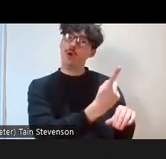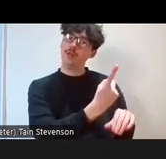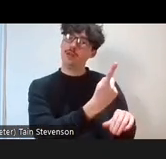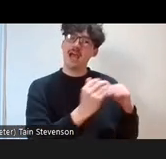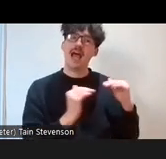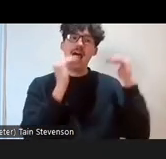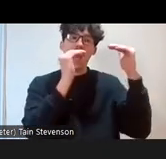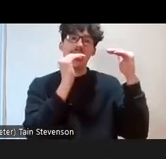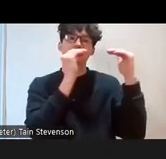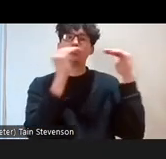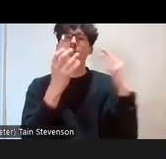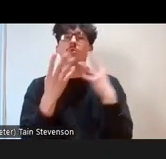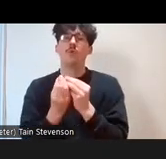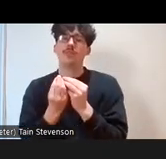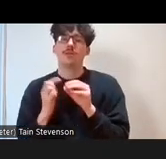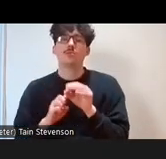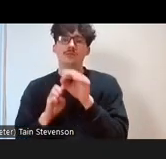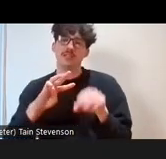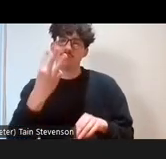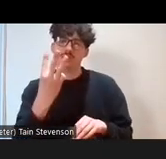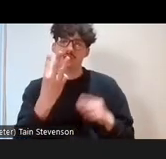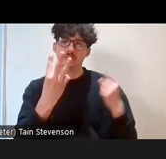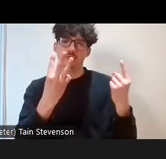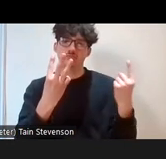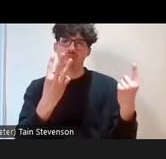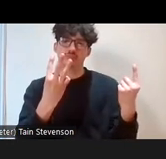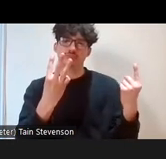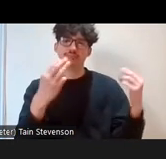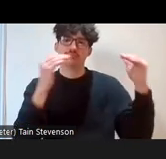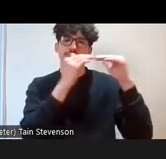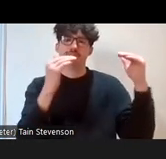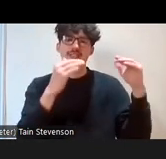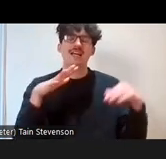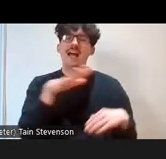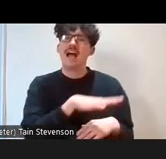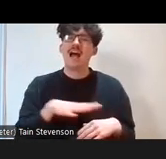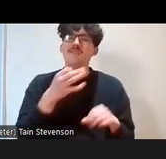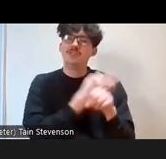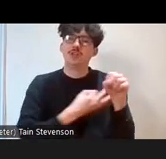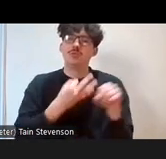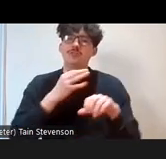with quintile 3, so they're giving on average 10 hours of formal volunteering time a week.